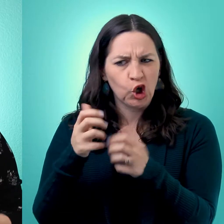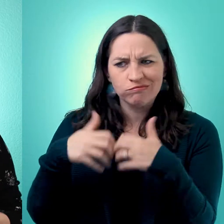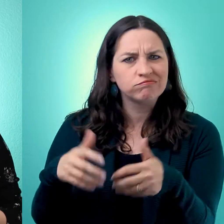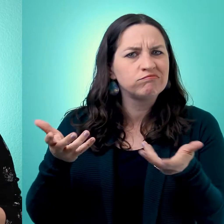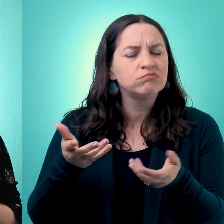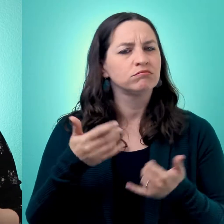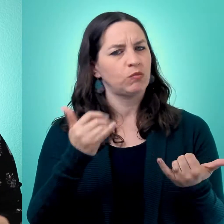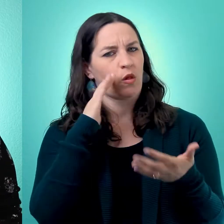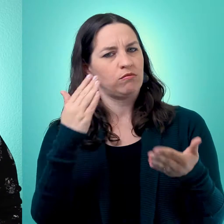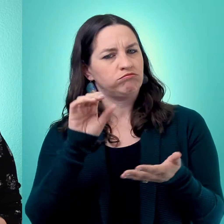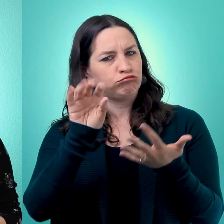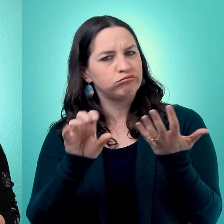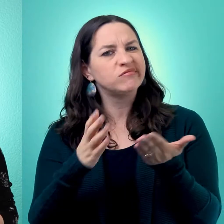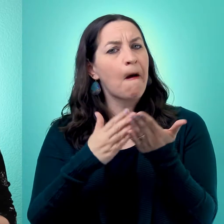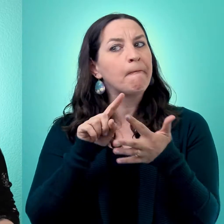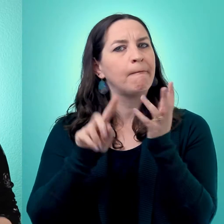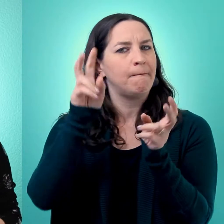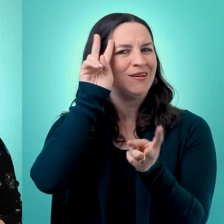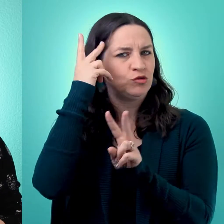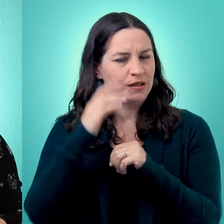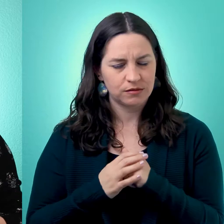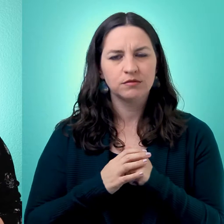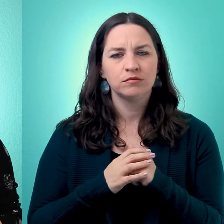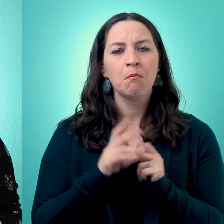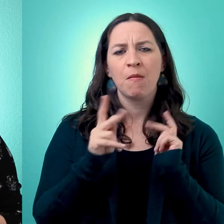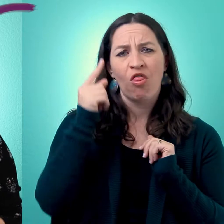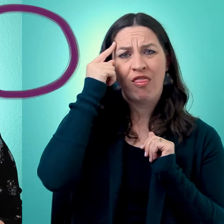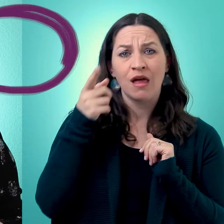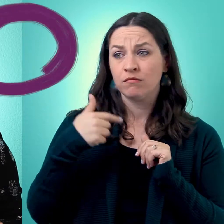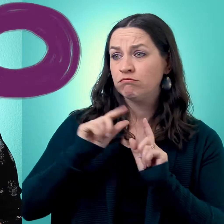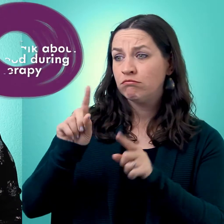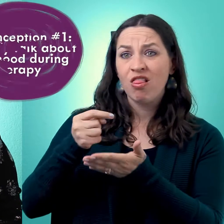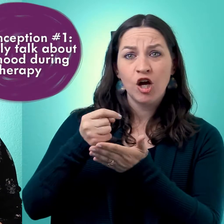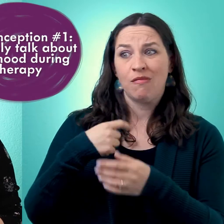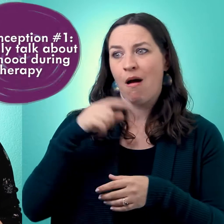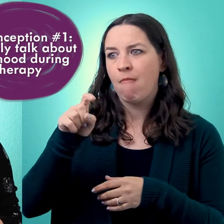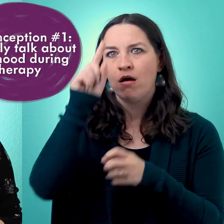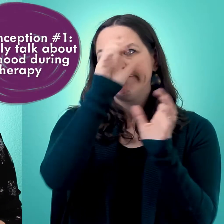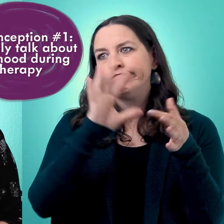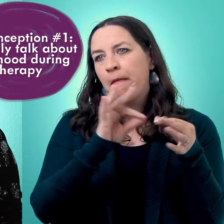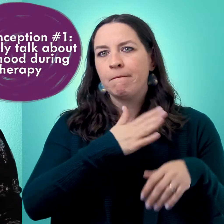And so I want to talk about that. One of the most common misconceptions is that if you go to therapy, you have to talk about your childhood